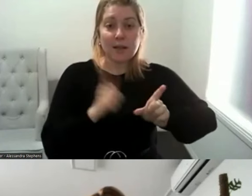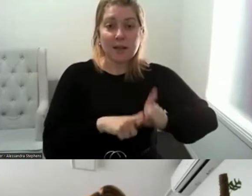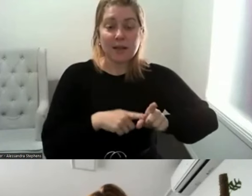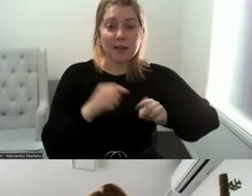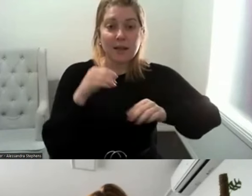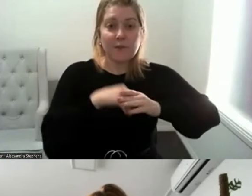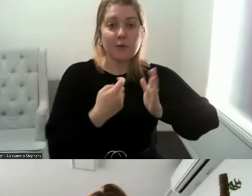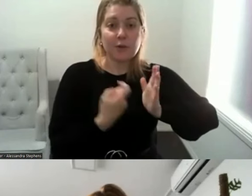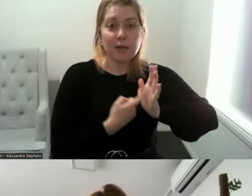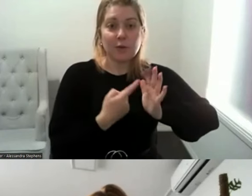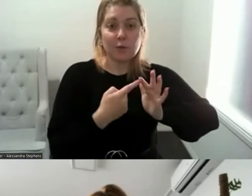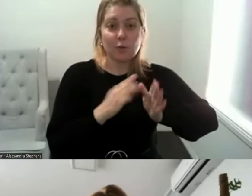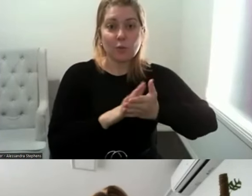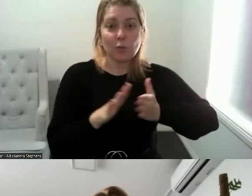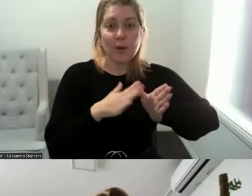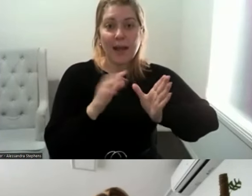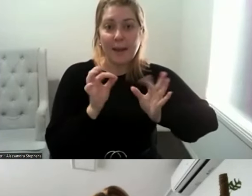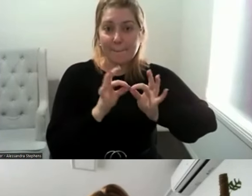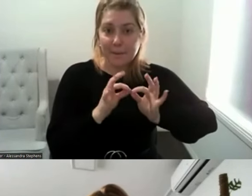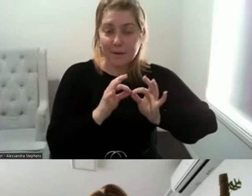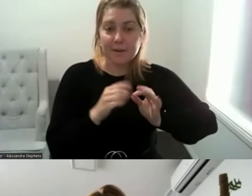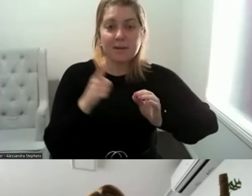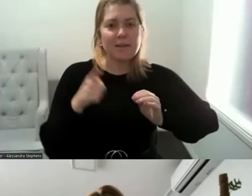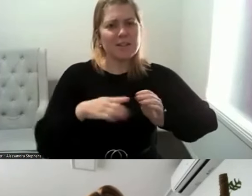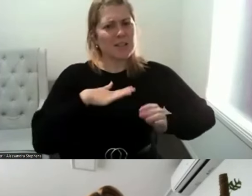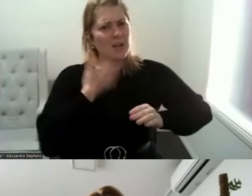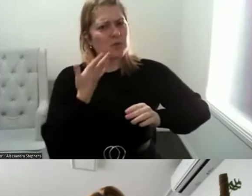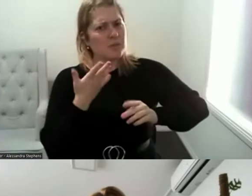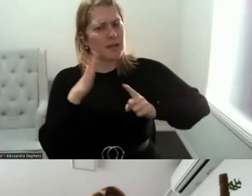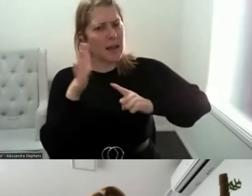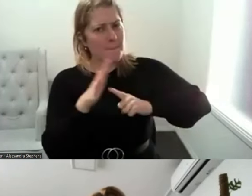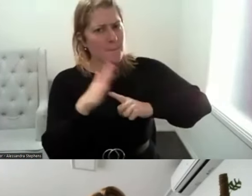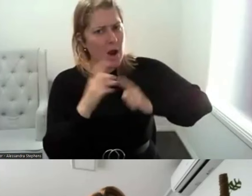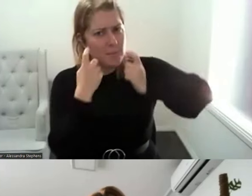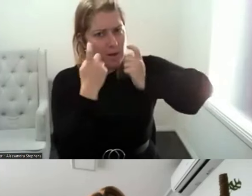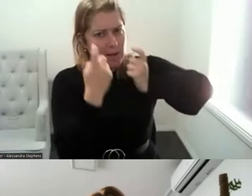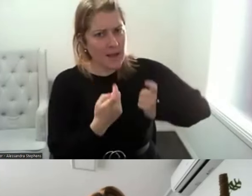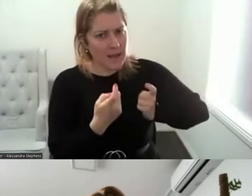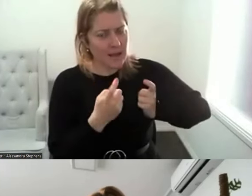Due to her immense interest in primary care. Karishma trained in various practices in